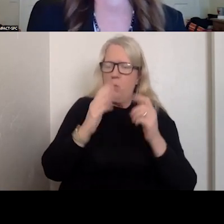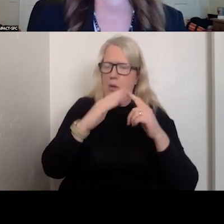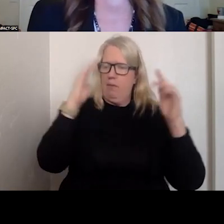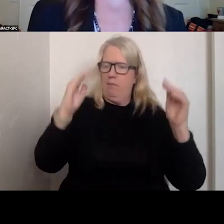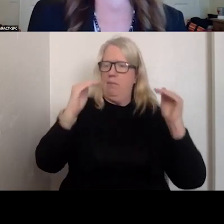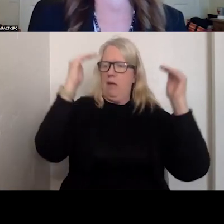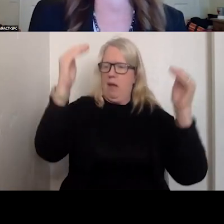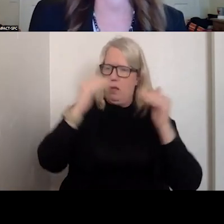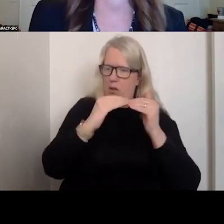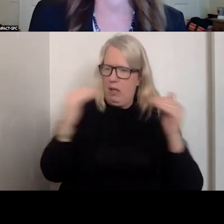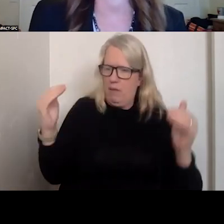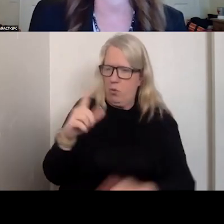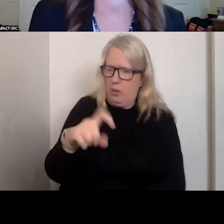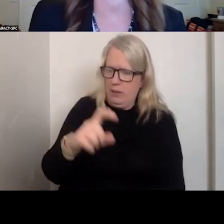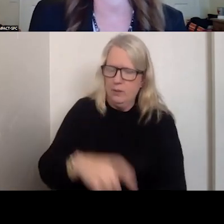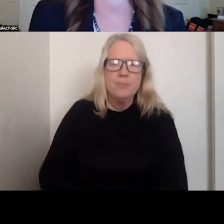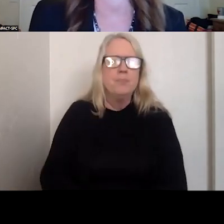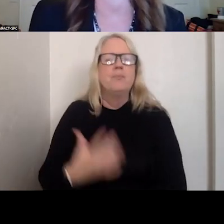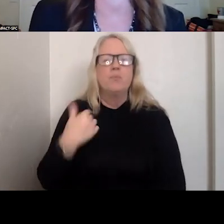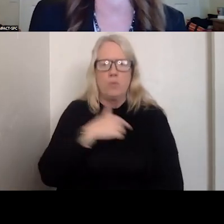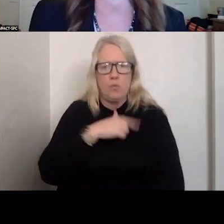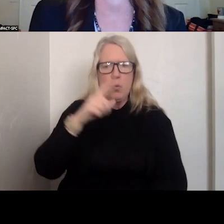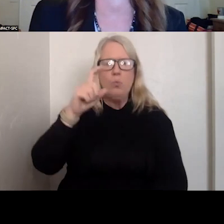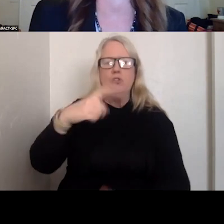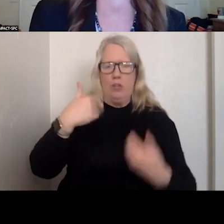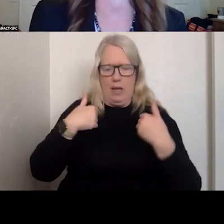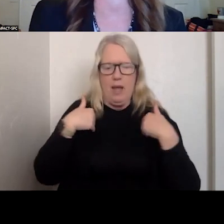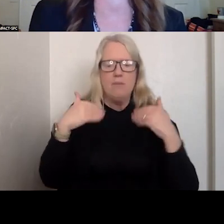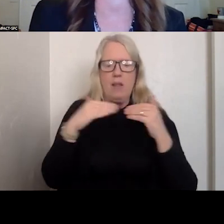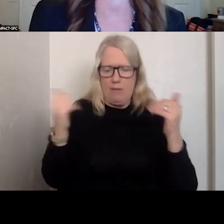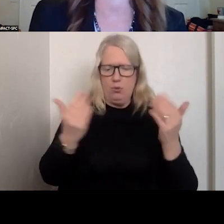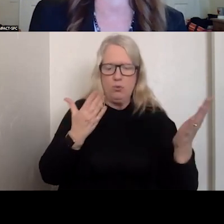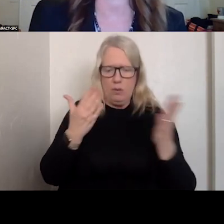WE SHOULD HAVE LEVELS OF SERVICE ON THE EMERGENCY BEHAVIORAL